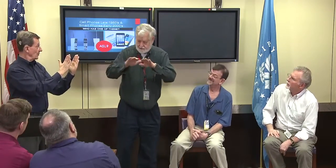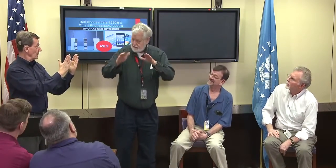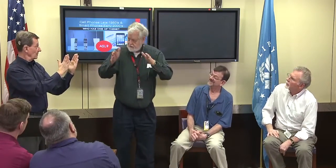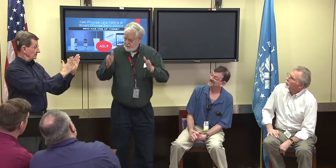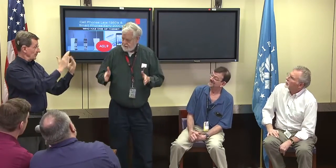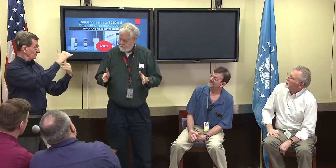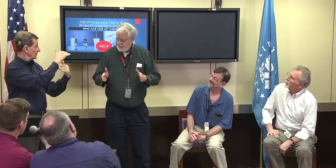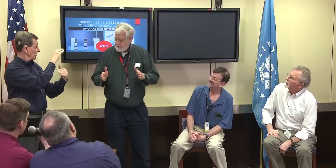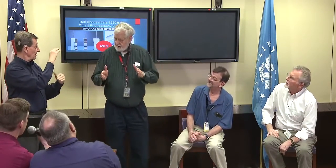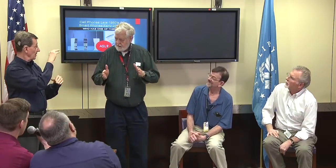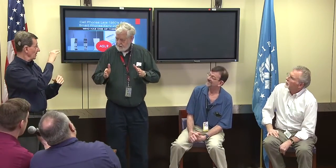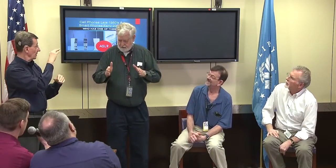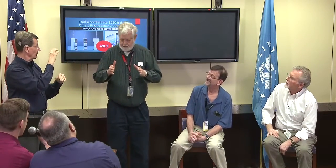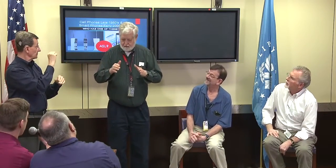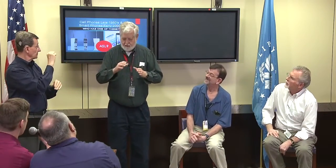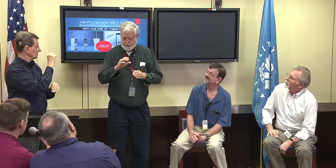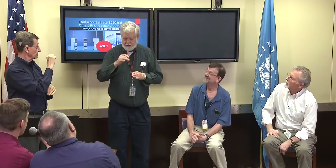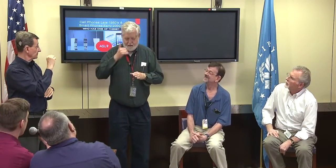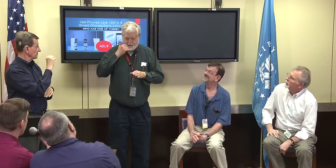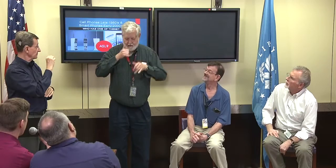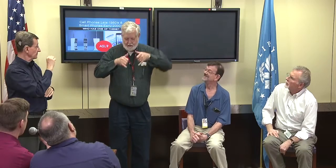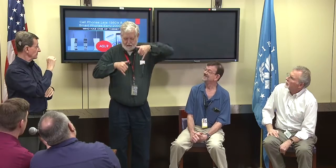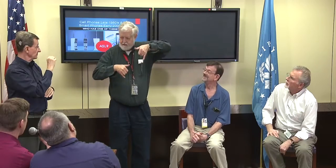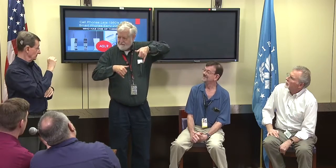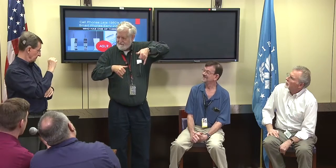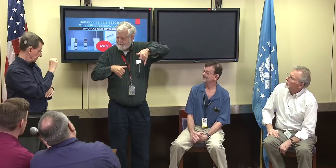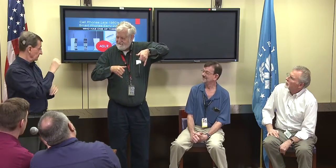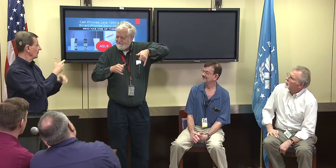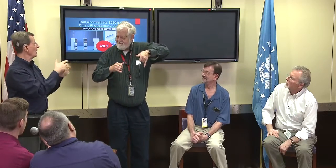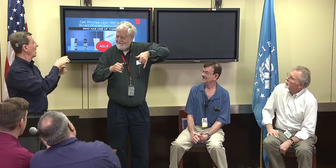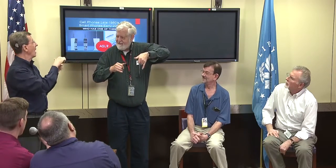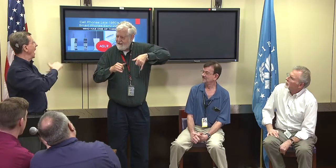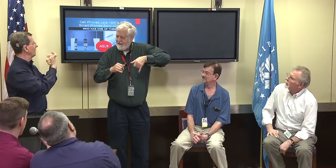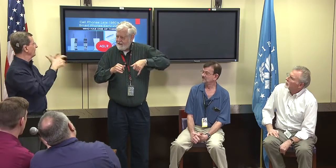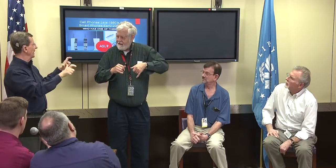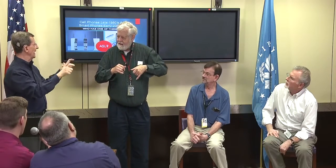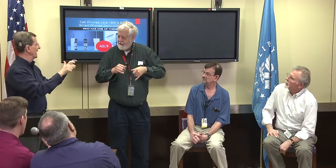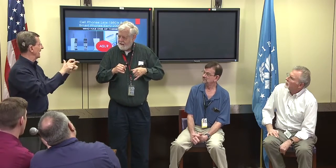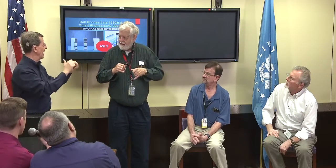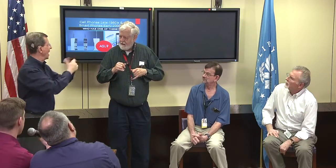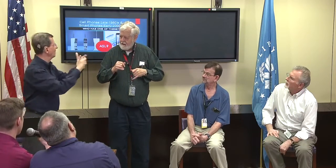Toby French: Yeah, it was like you would put the phone vertical almost